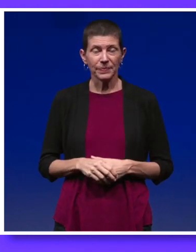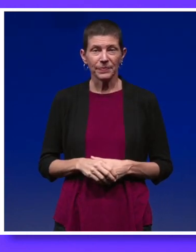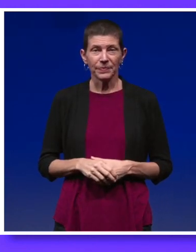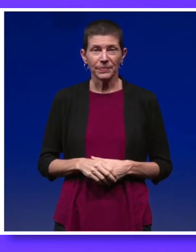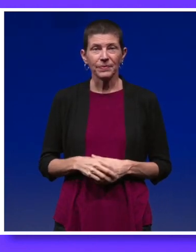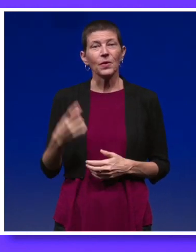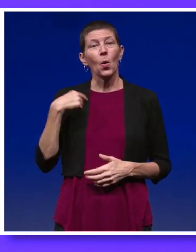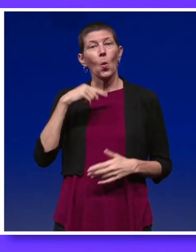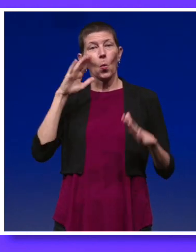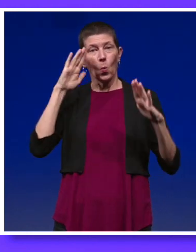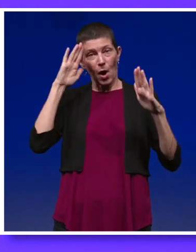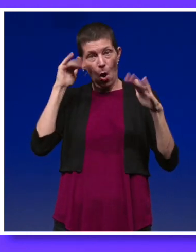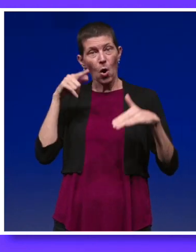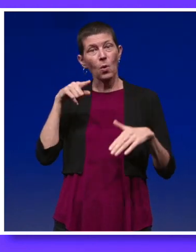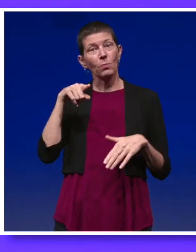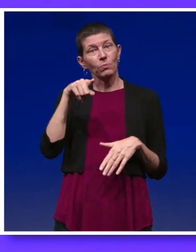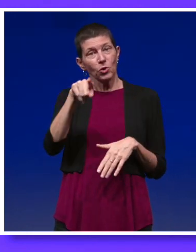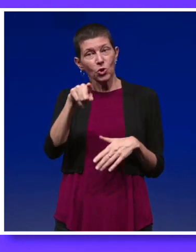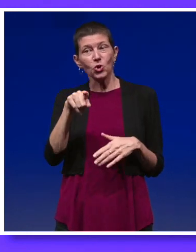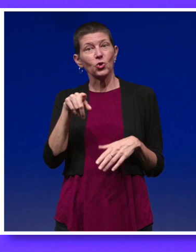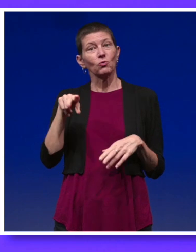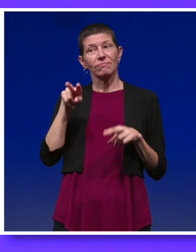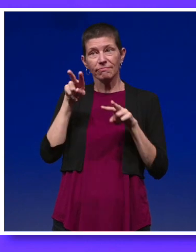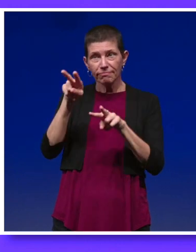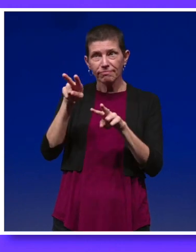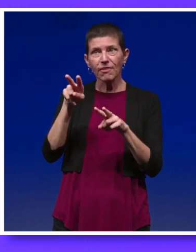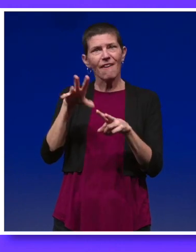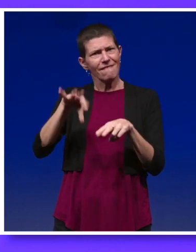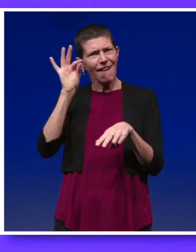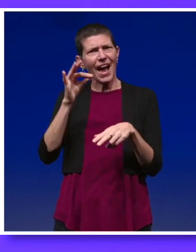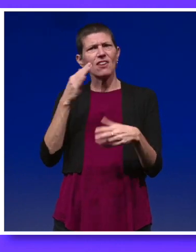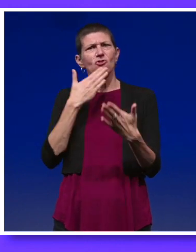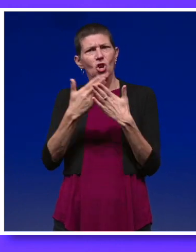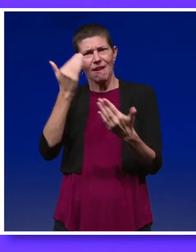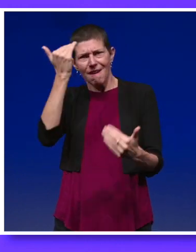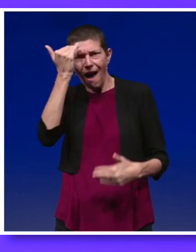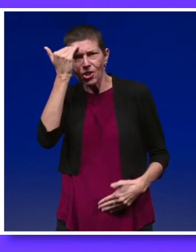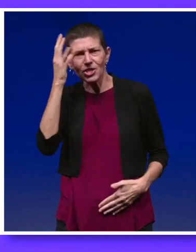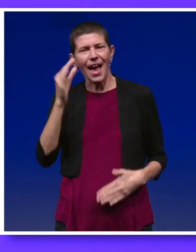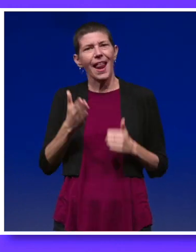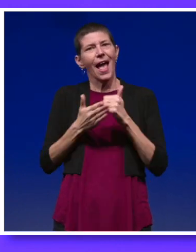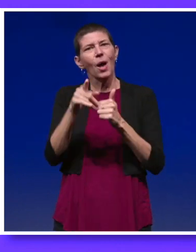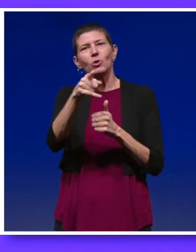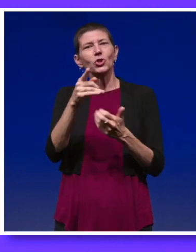We hope that you find the knowledge that you seek and it continues you on your journey